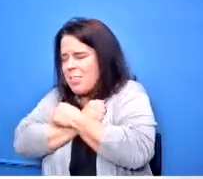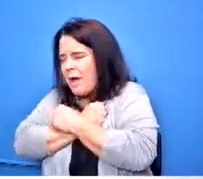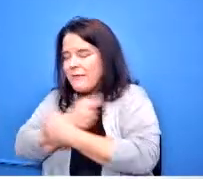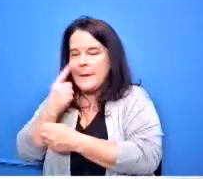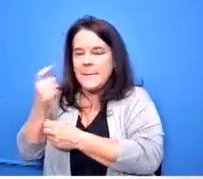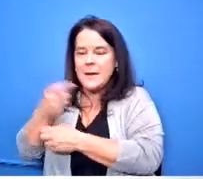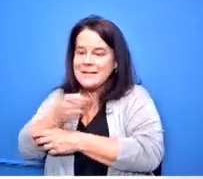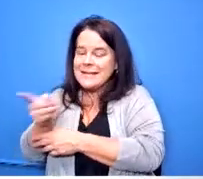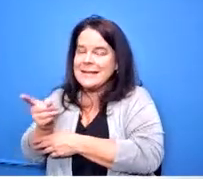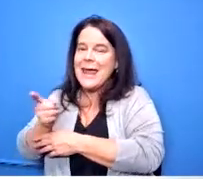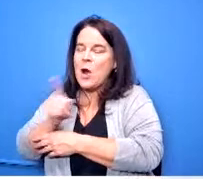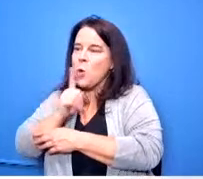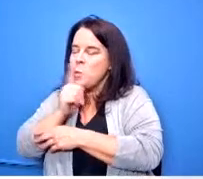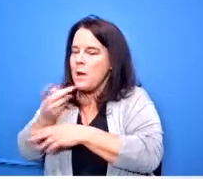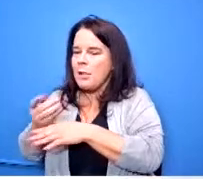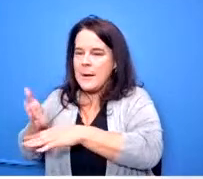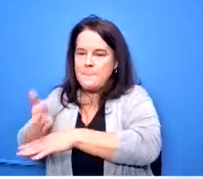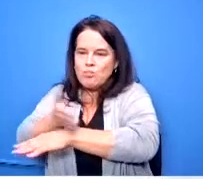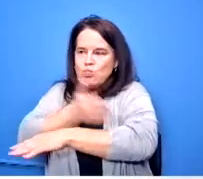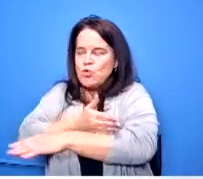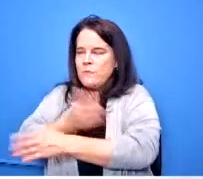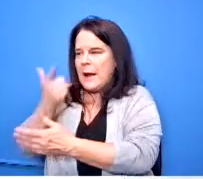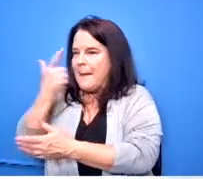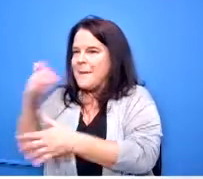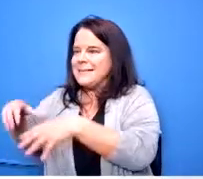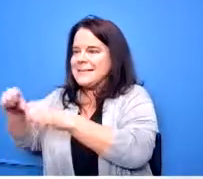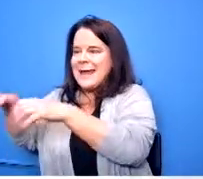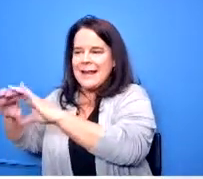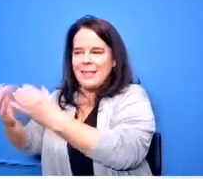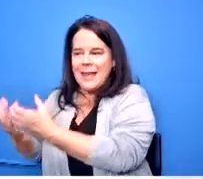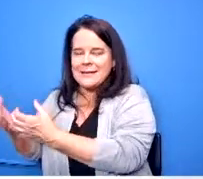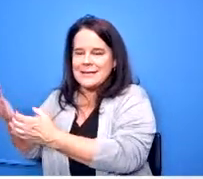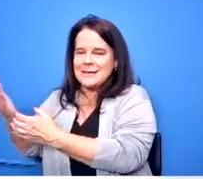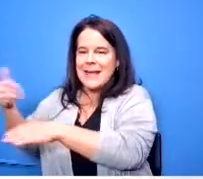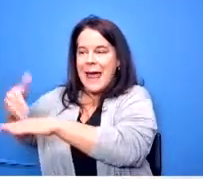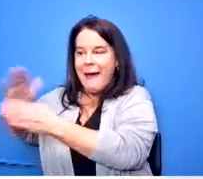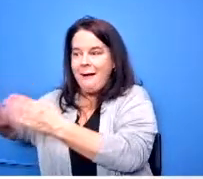of their choice pathways we don't even offer at the other two schools so i think that's really